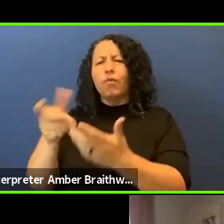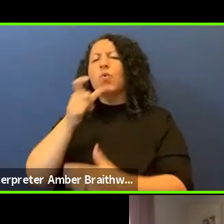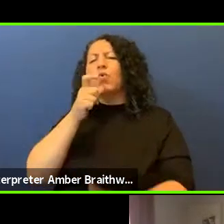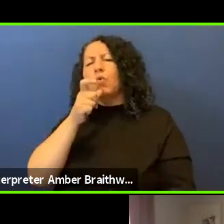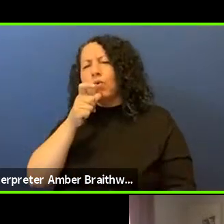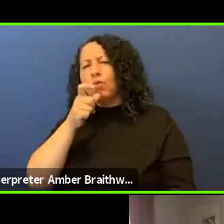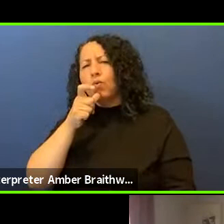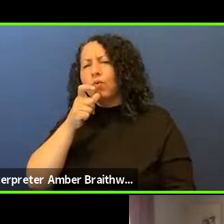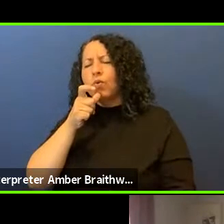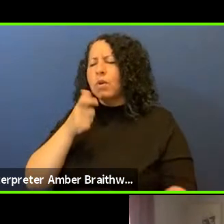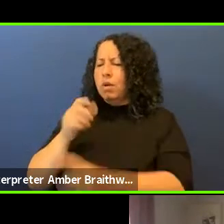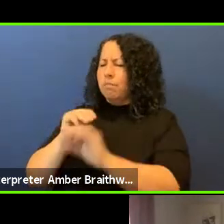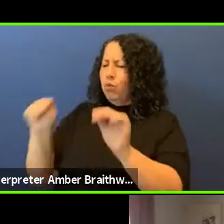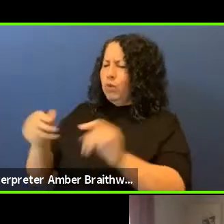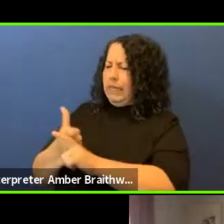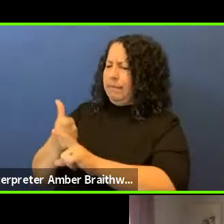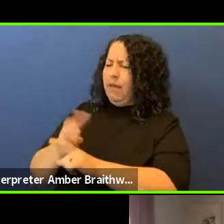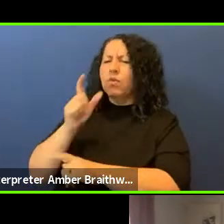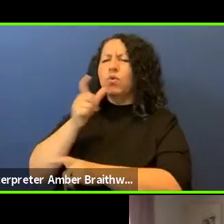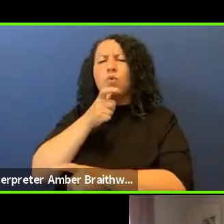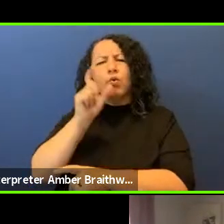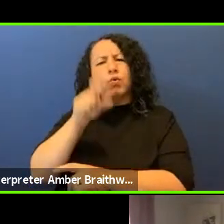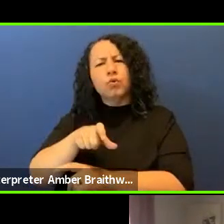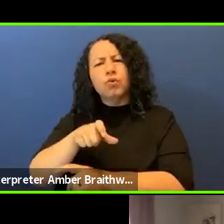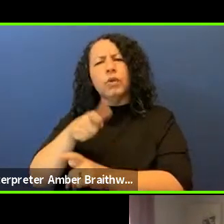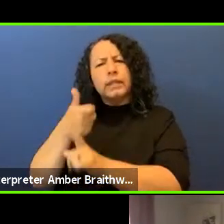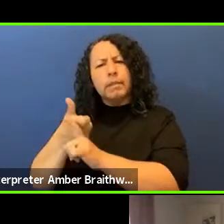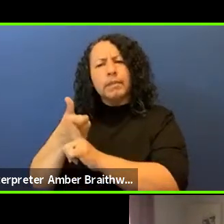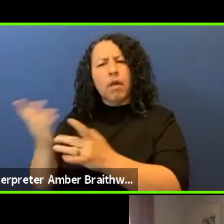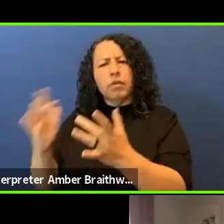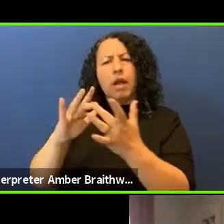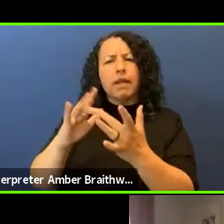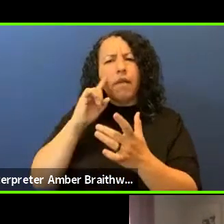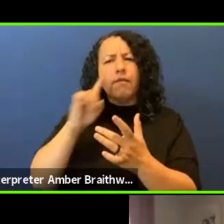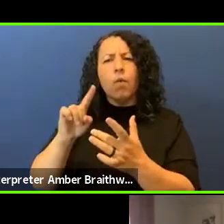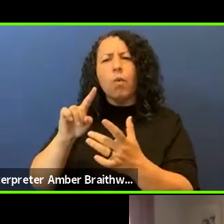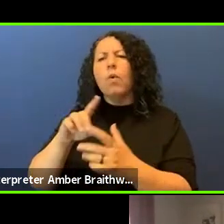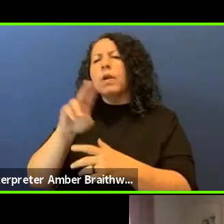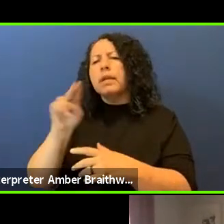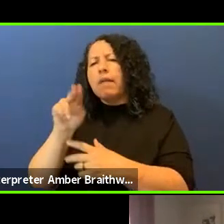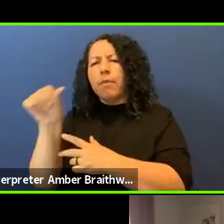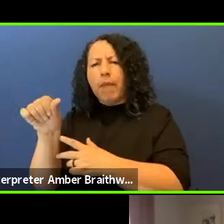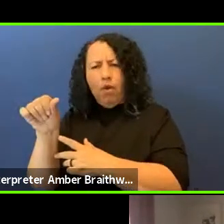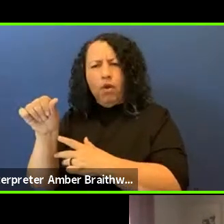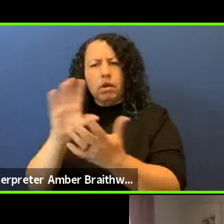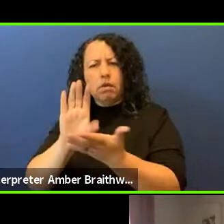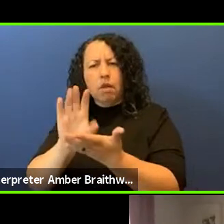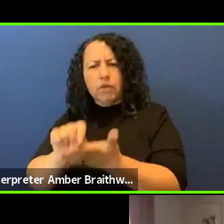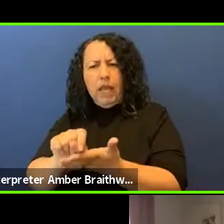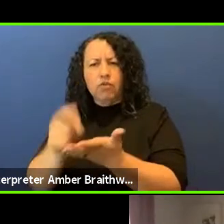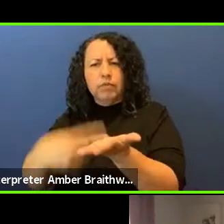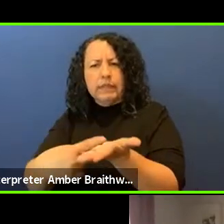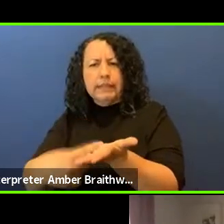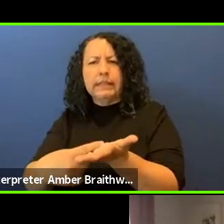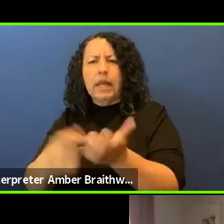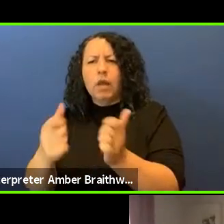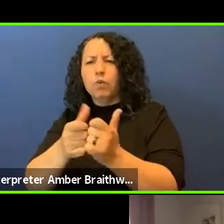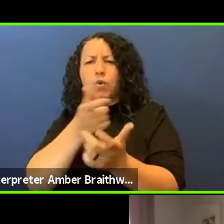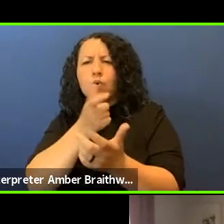Native American, Native consultation, as they shift as I discussed earlier.